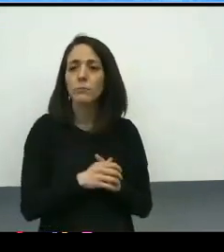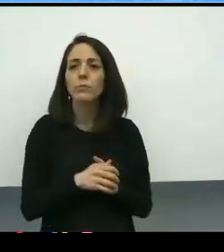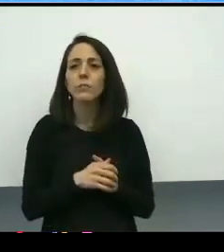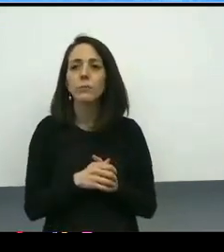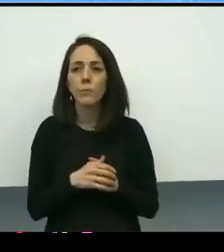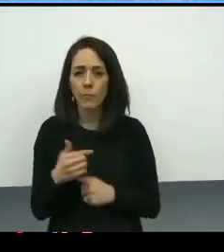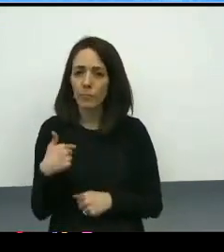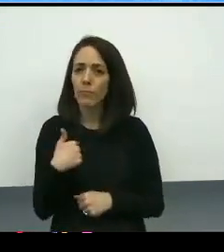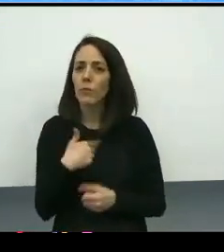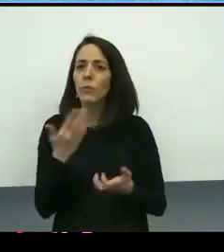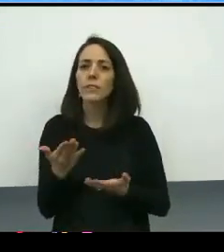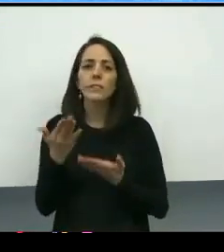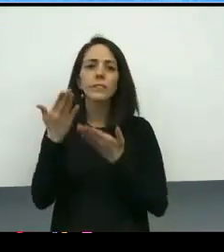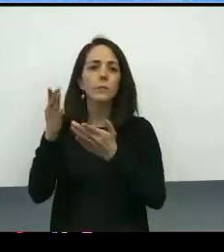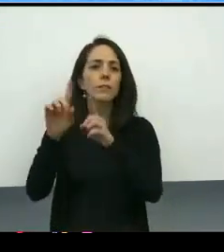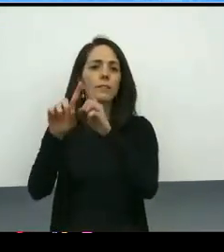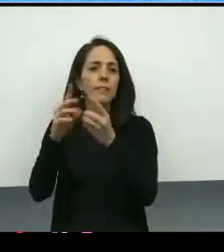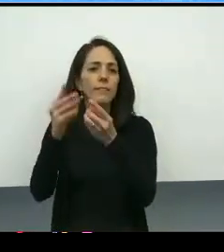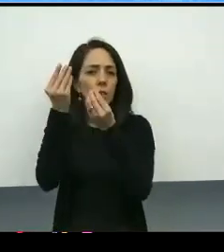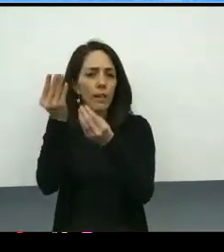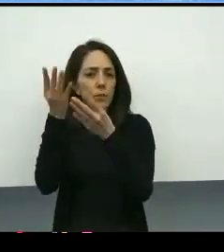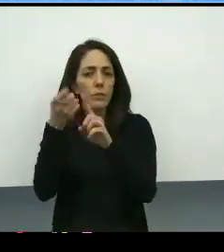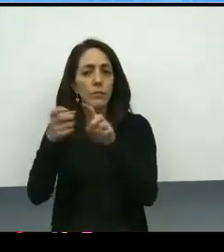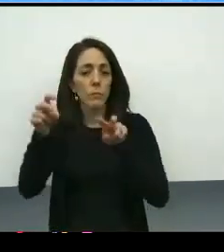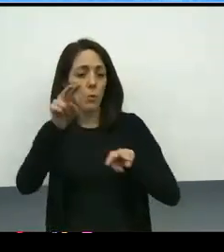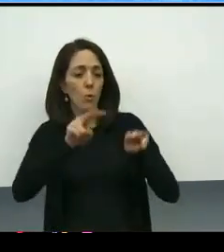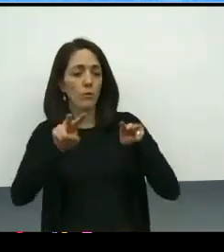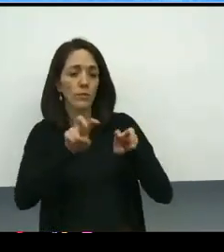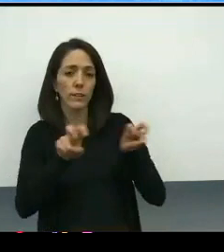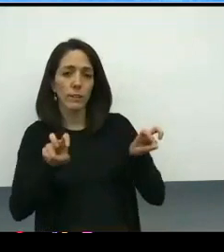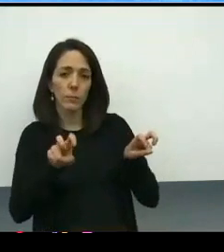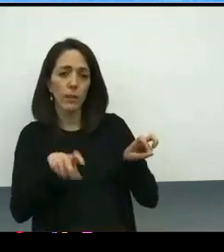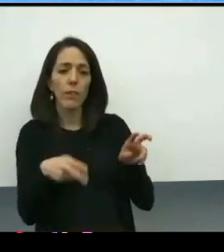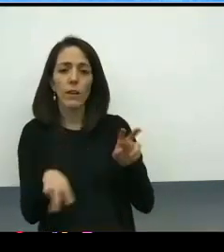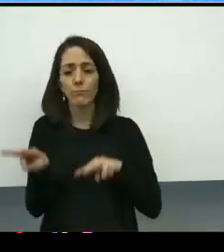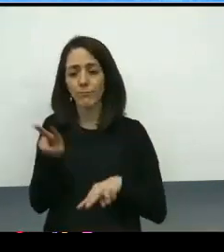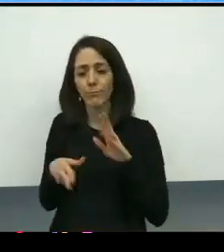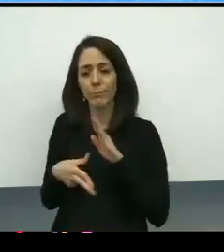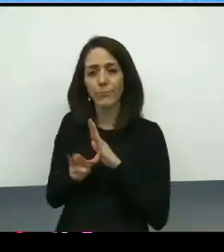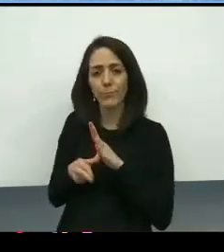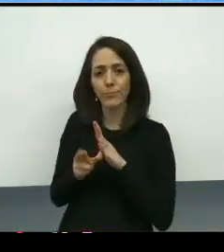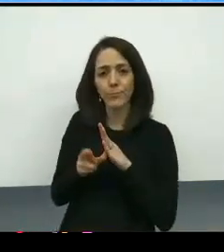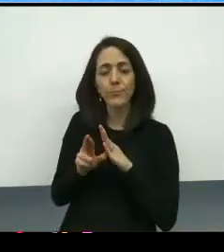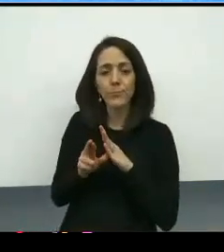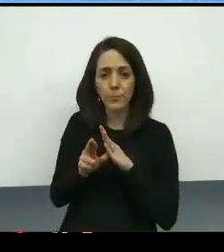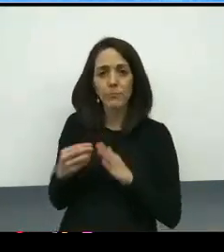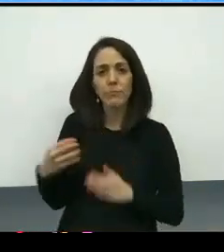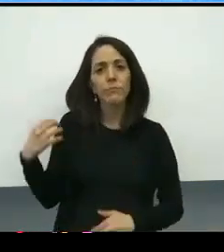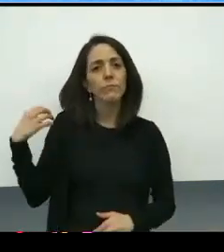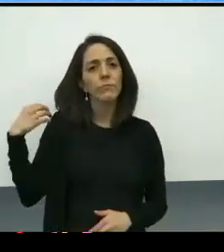to the oversight committee members for review, and the oversight committee chairs, which will be presenting to you